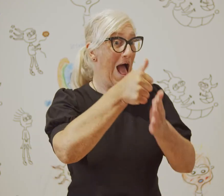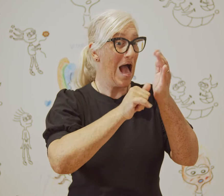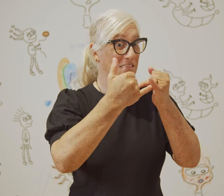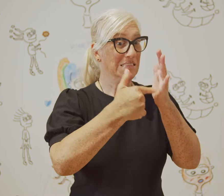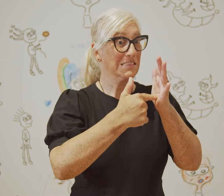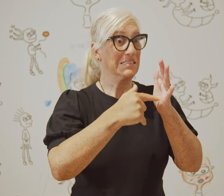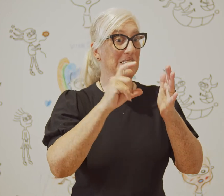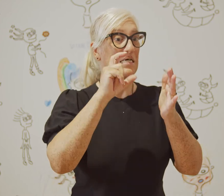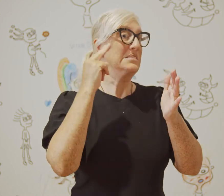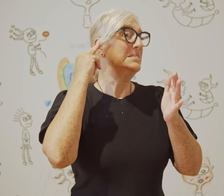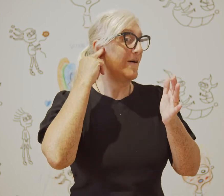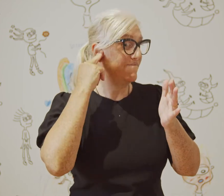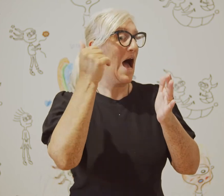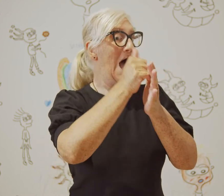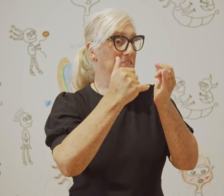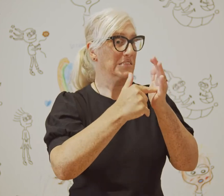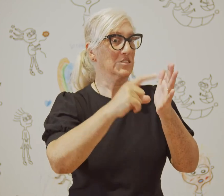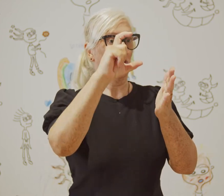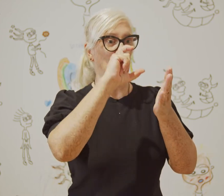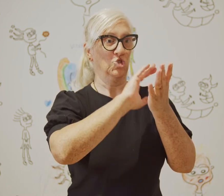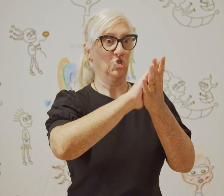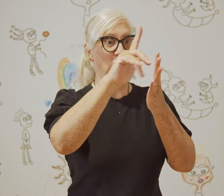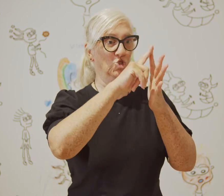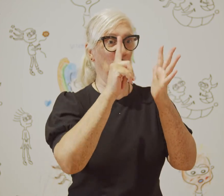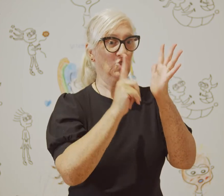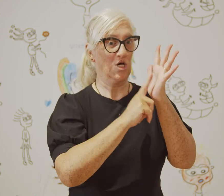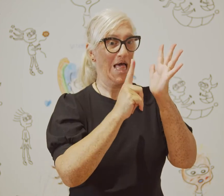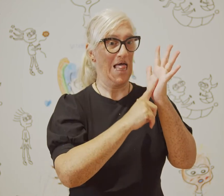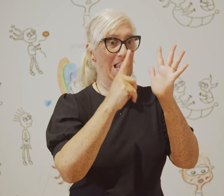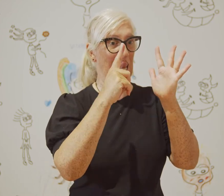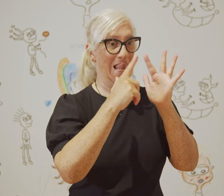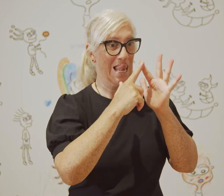I am a Deaf artist. My name is Chelle Destefano.